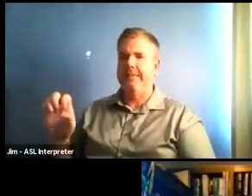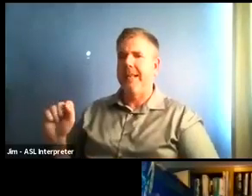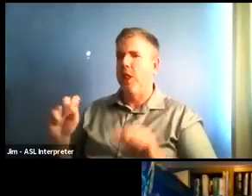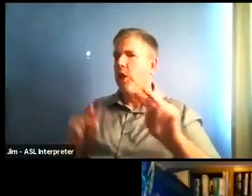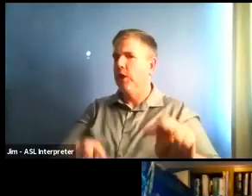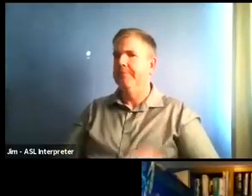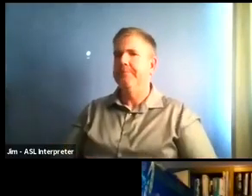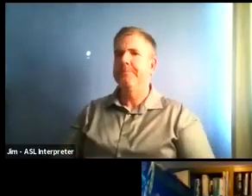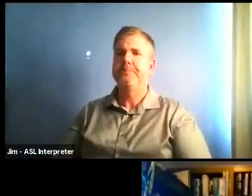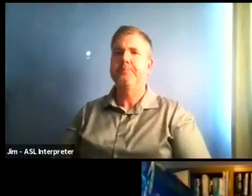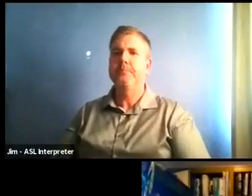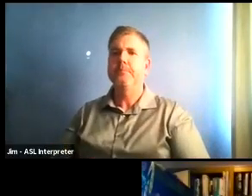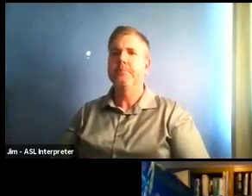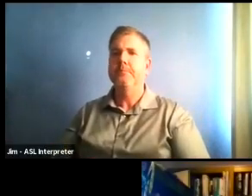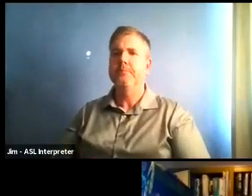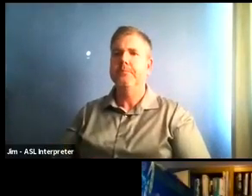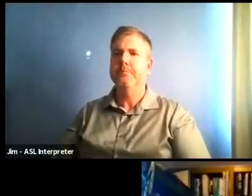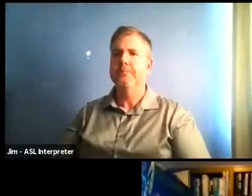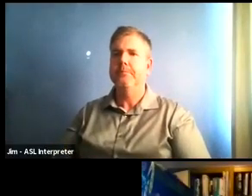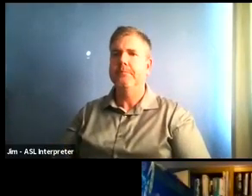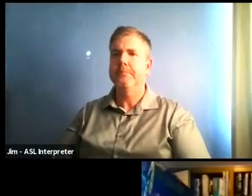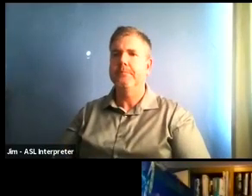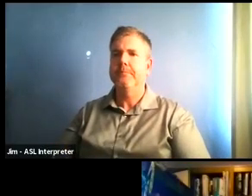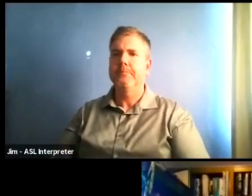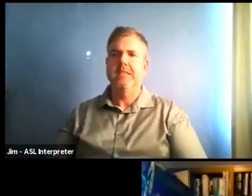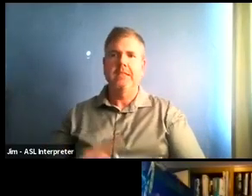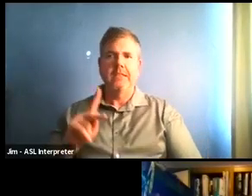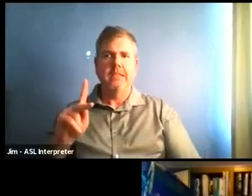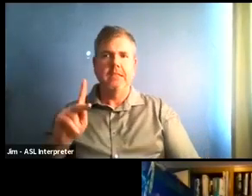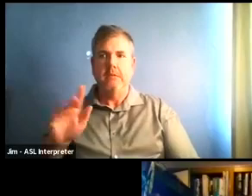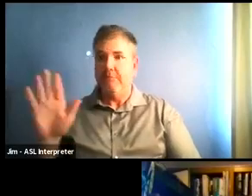get back to me question, but do you know what rules change? Should we go into the